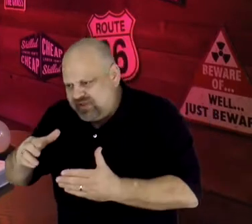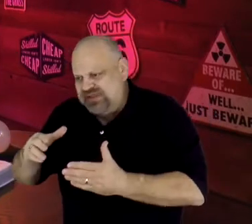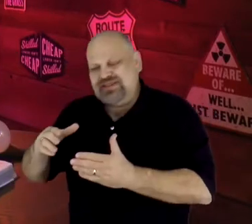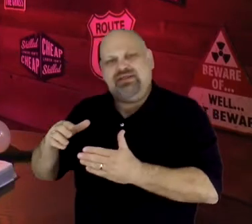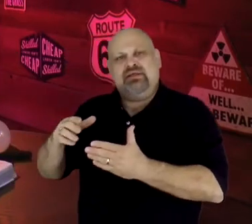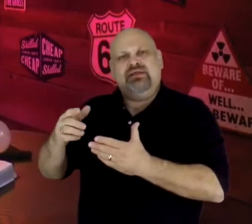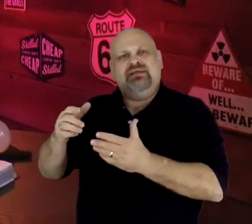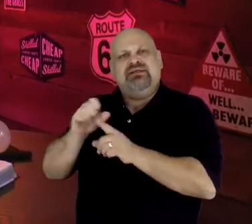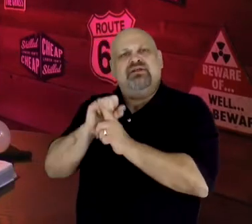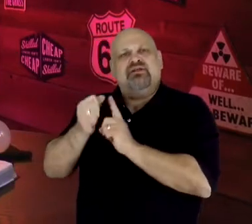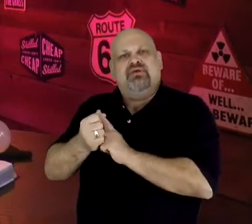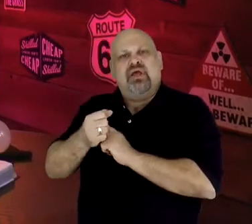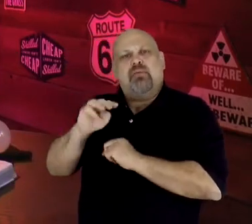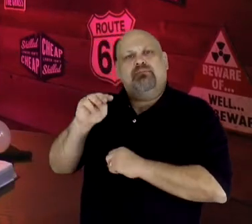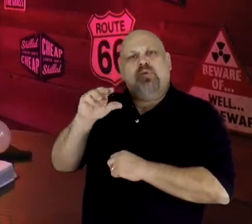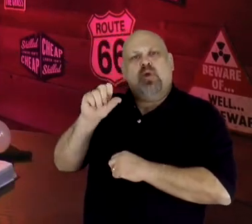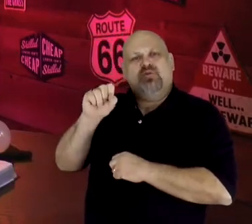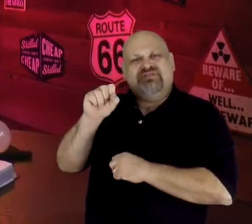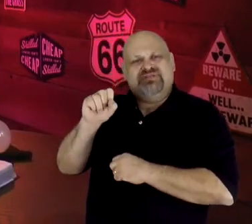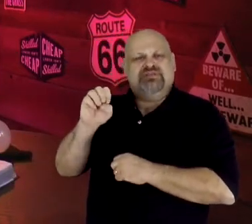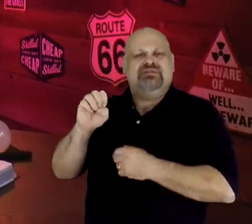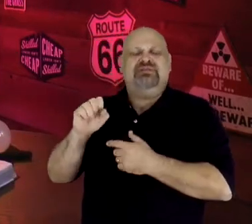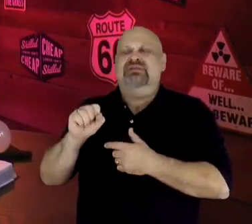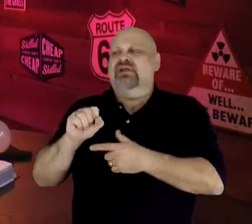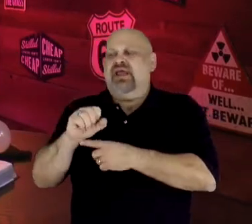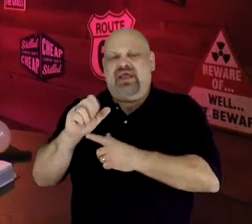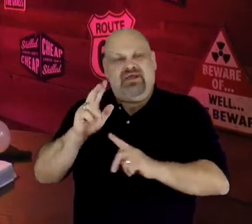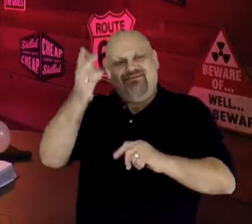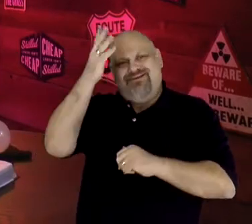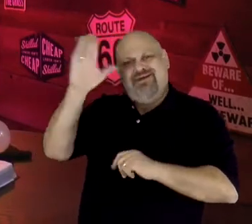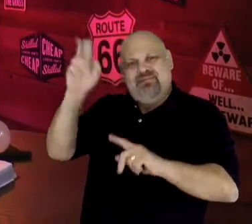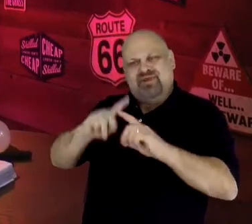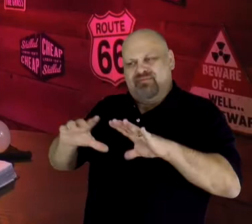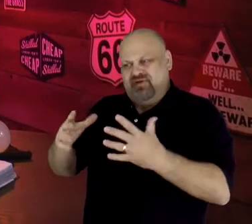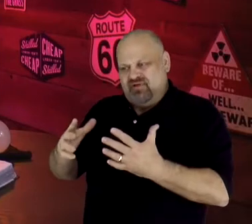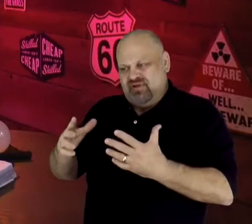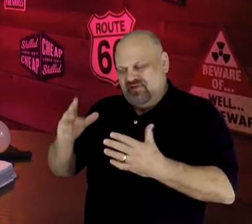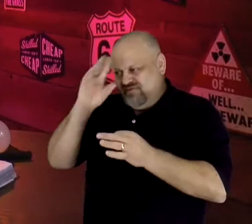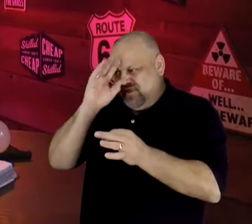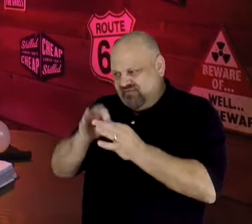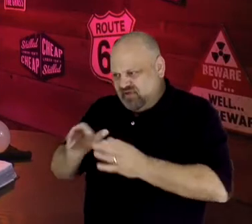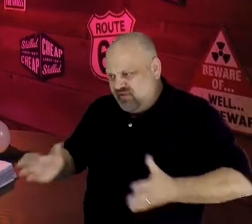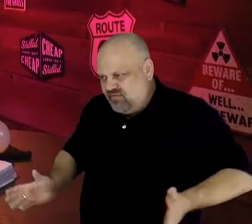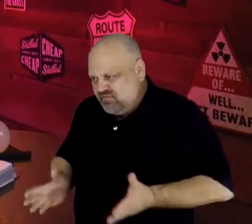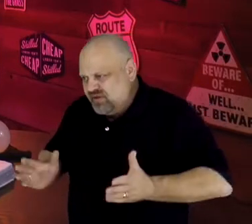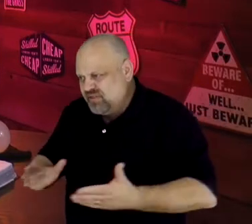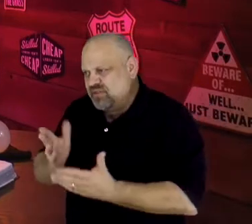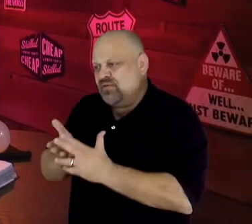of God were faithfully propelled down the center of the most gigantic aquarium in history.